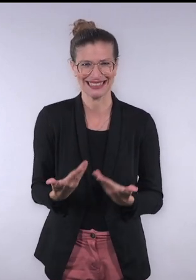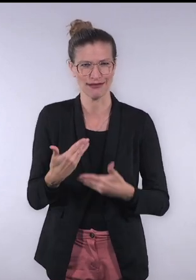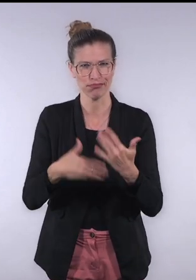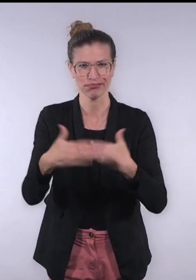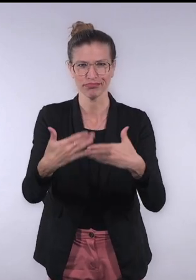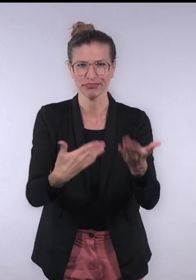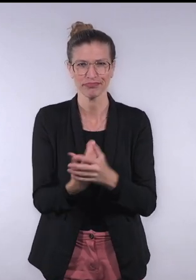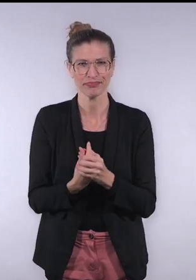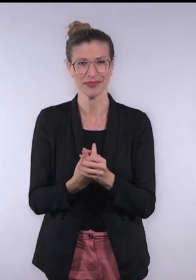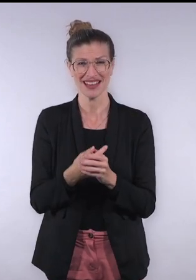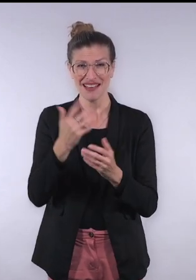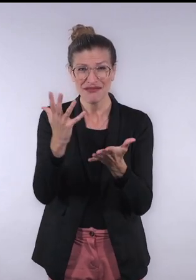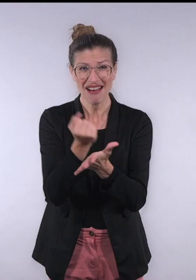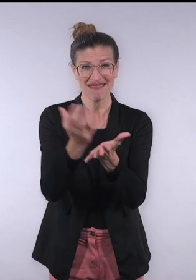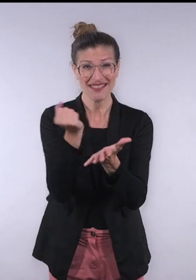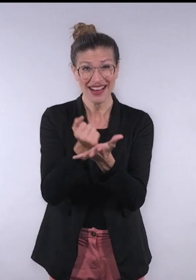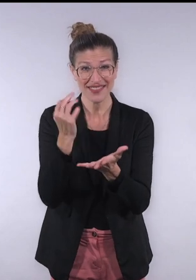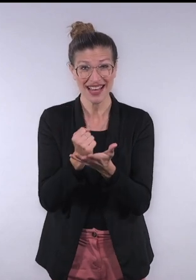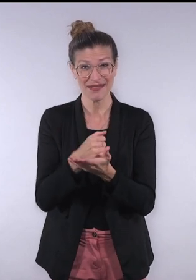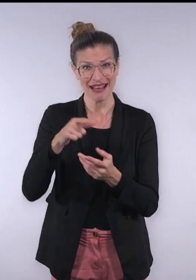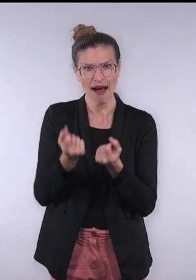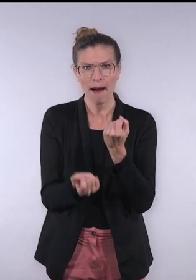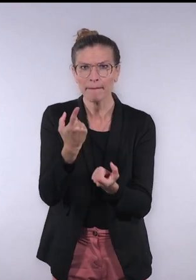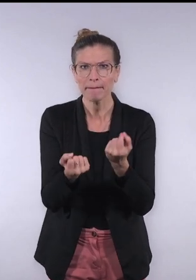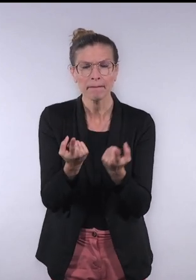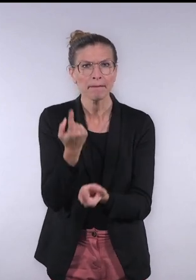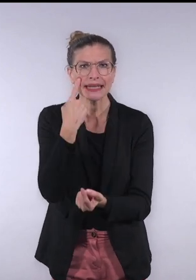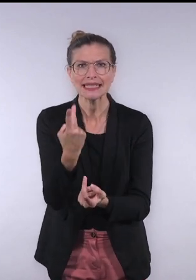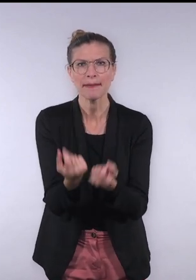But as well as some of the failures that can happen with regards to factuality,